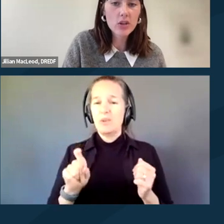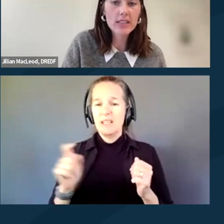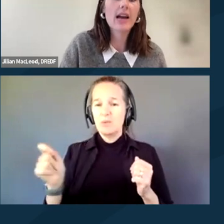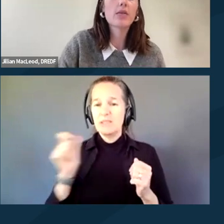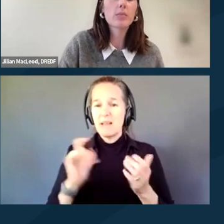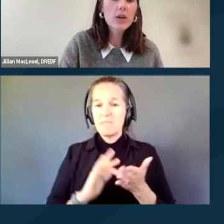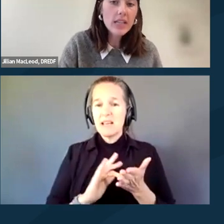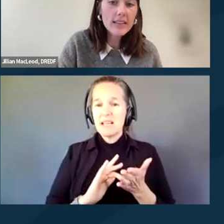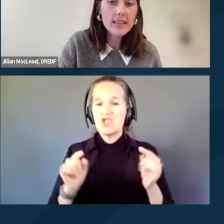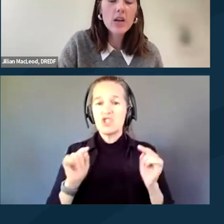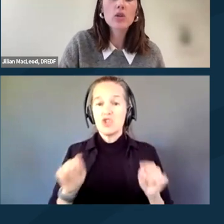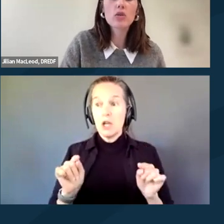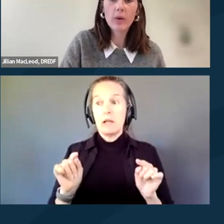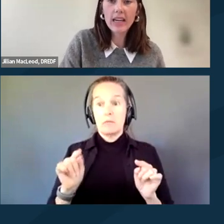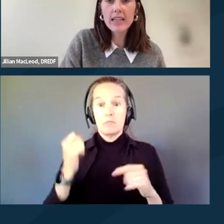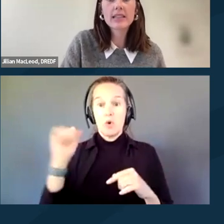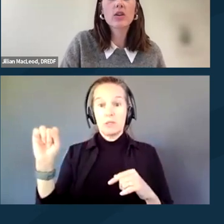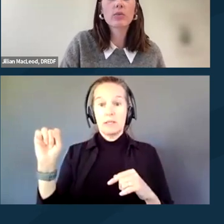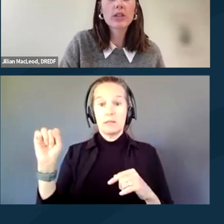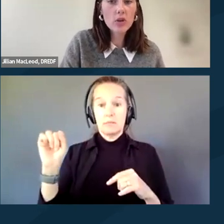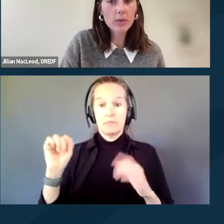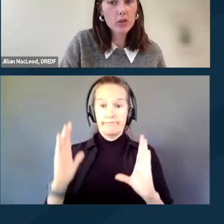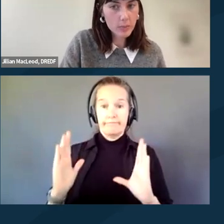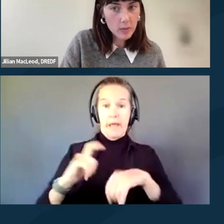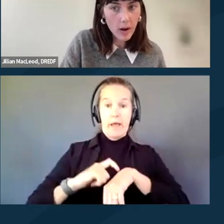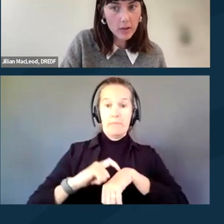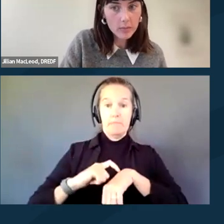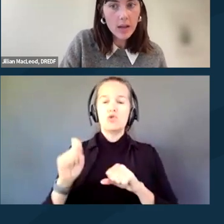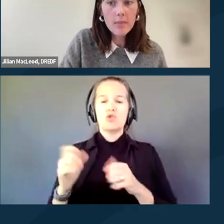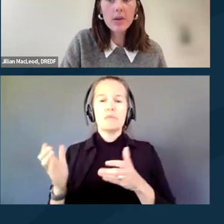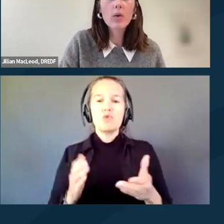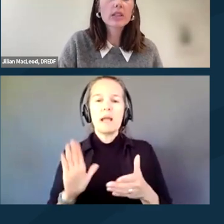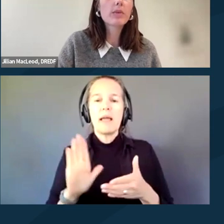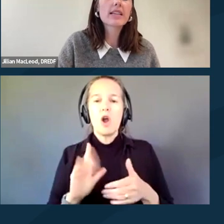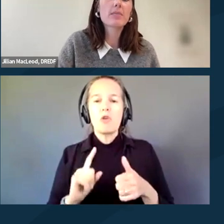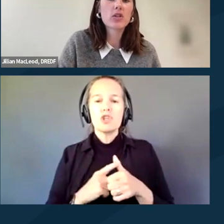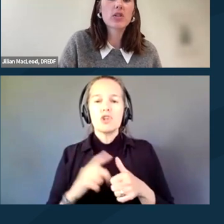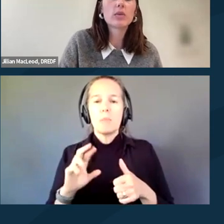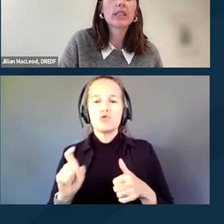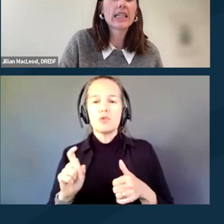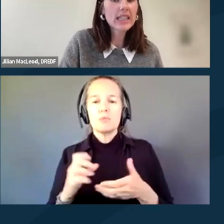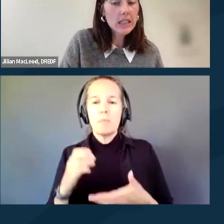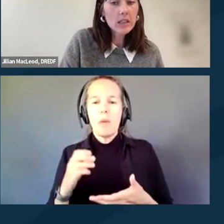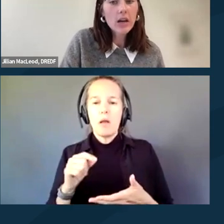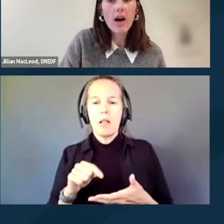during the time of the protest, you should bring it in its original prescription bottle, but only bring as much as you will need.